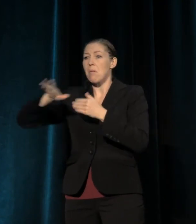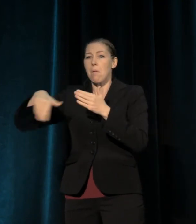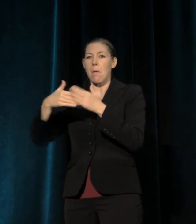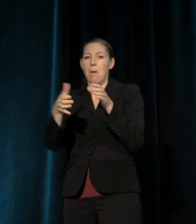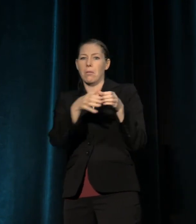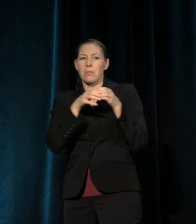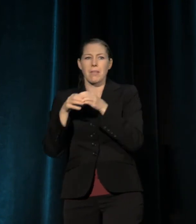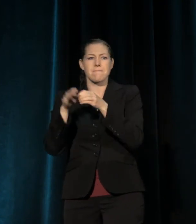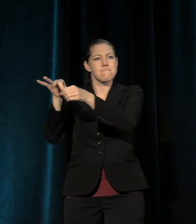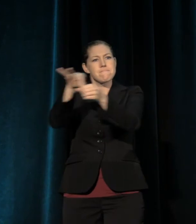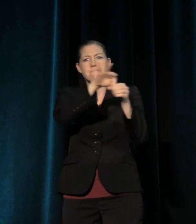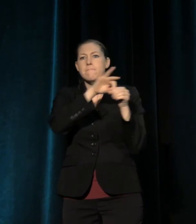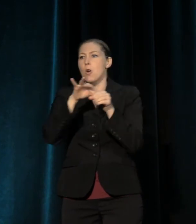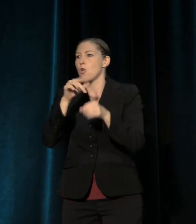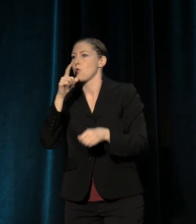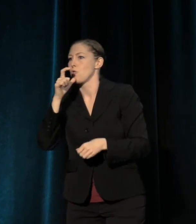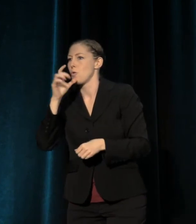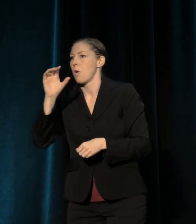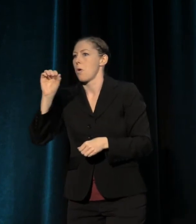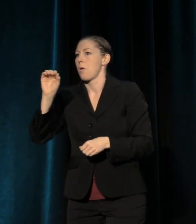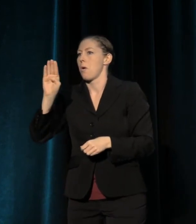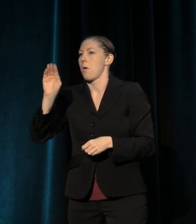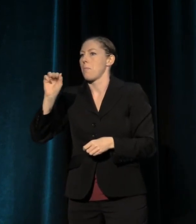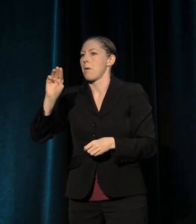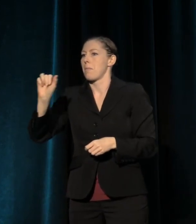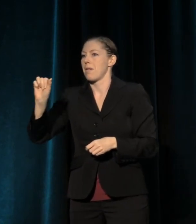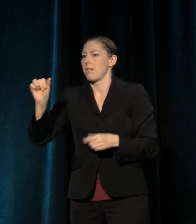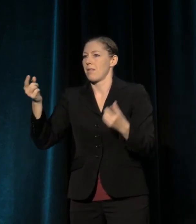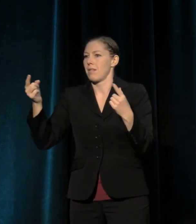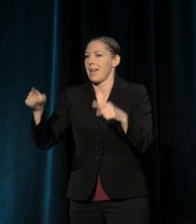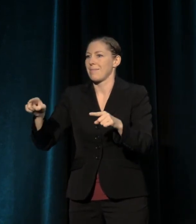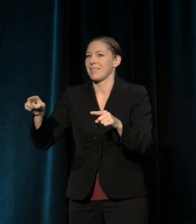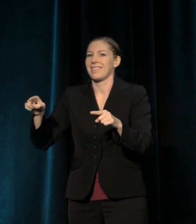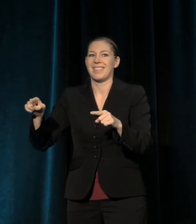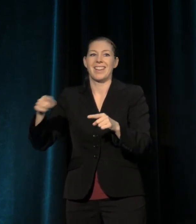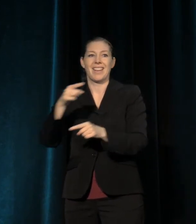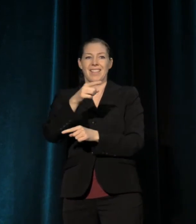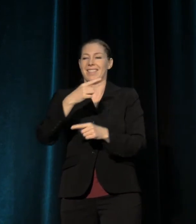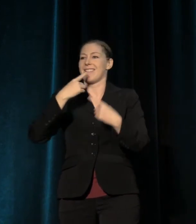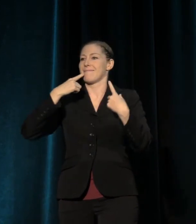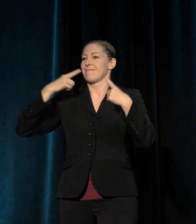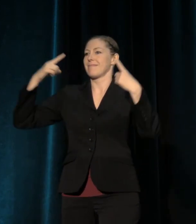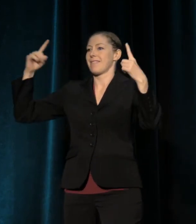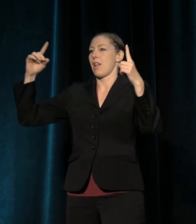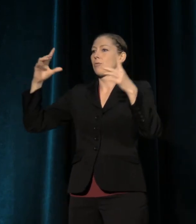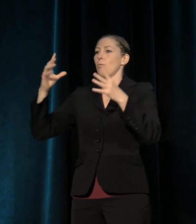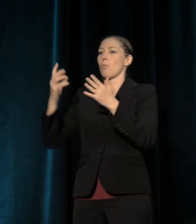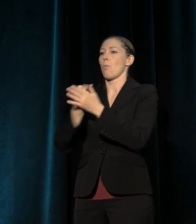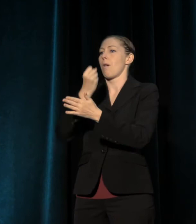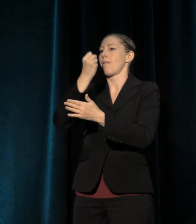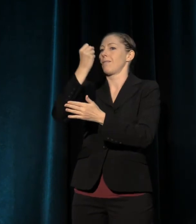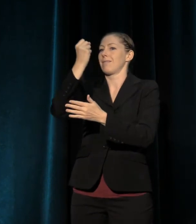and it was announced that he had won, people poured into the streets, there were spontaneous celebrations,